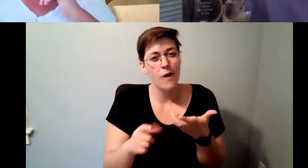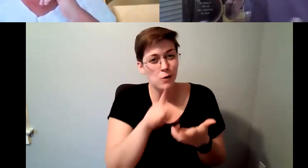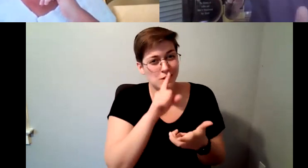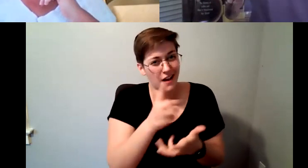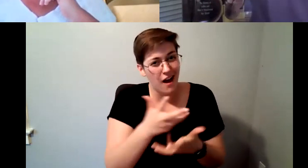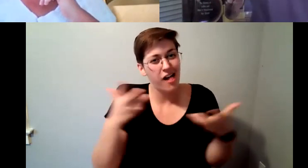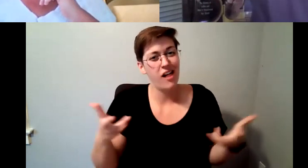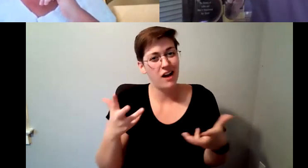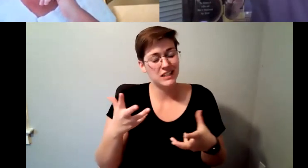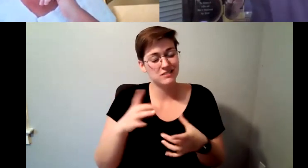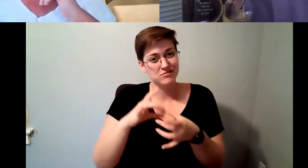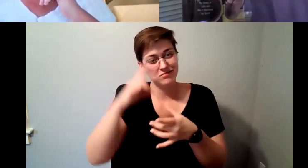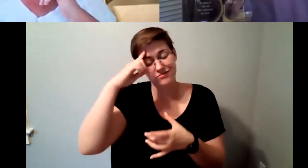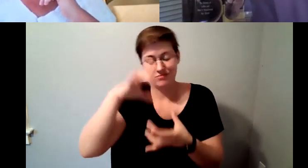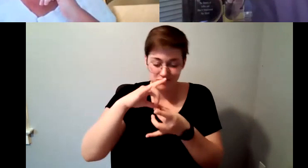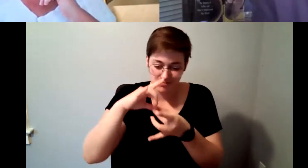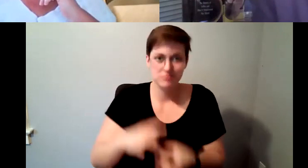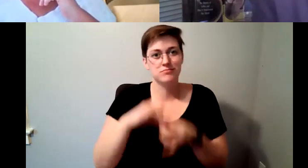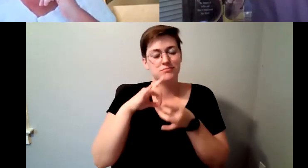I'm not going to tell you that there's not any scientific.